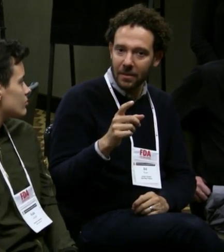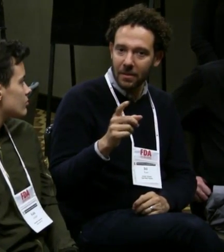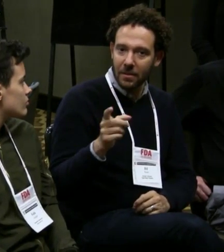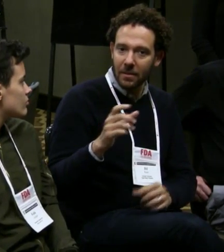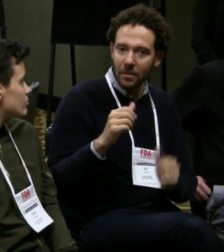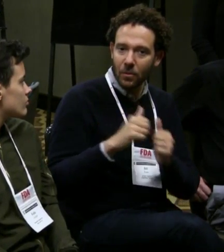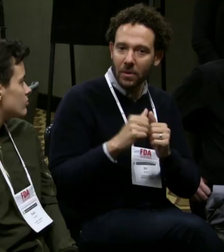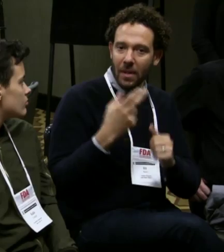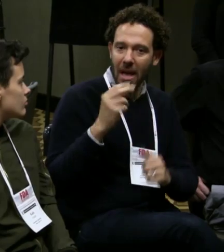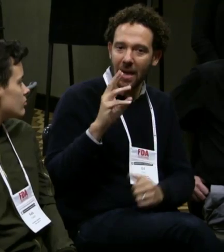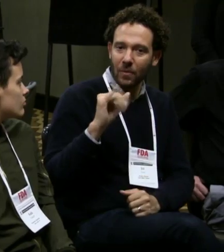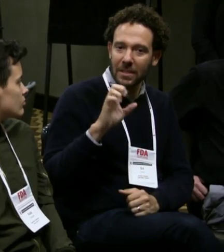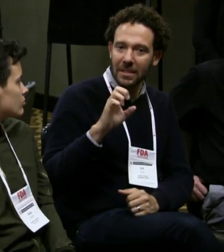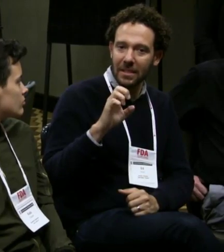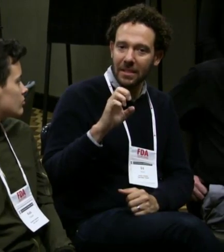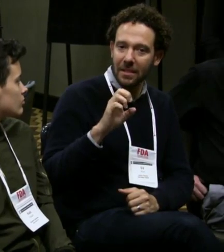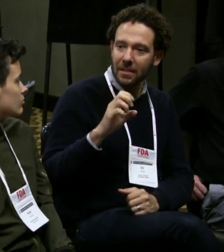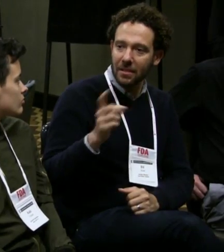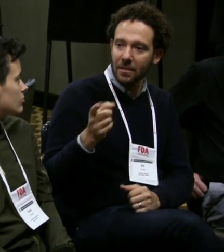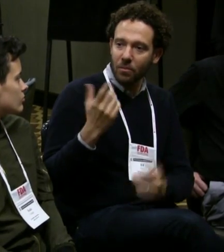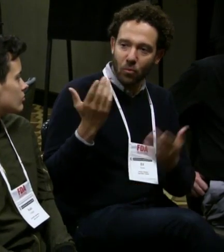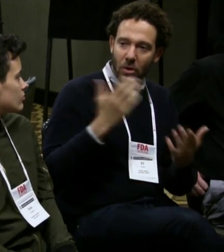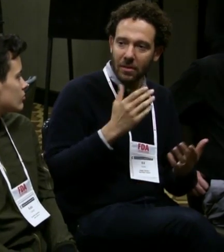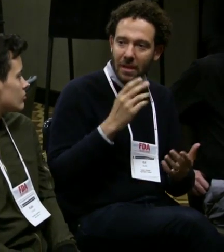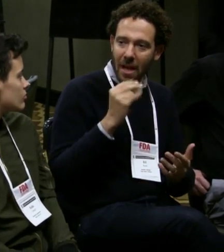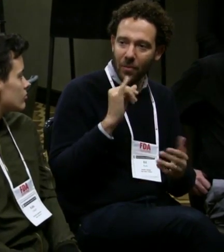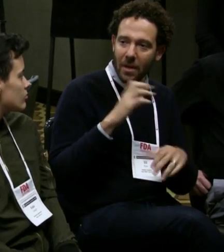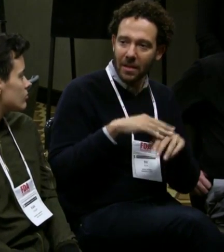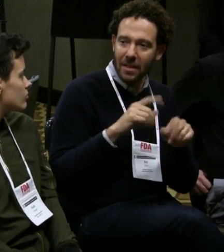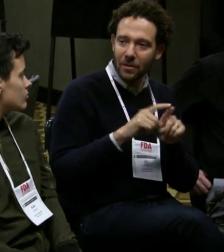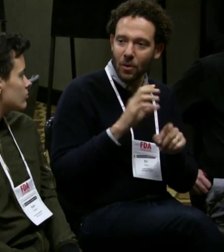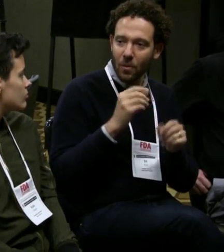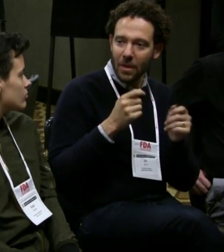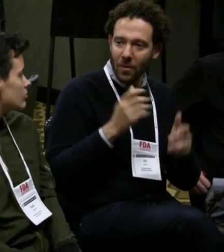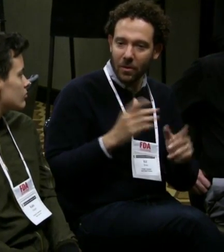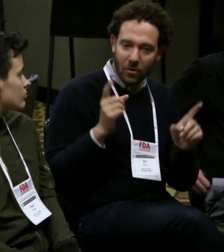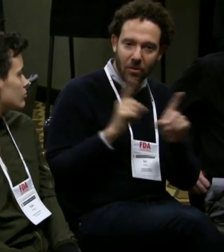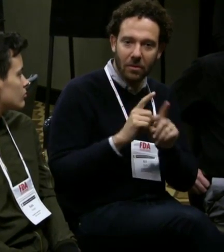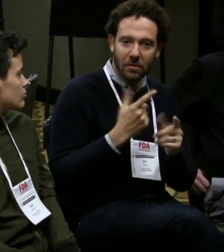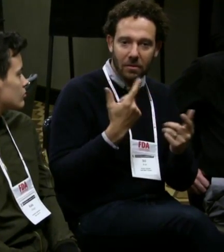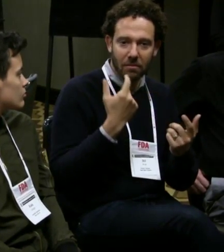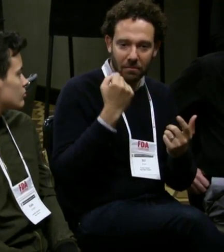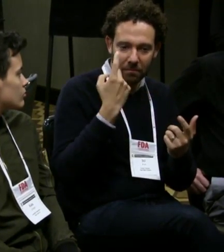For example, with Howie, you brought Howie on